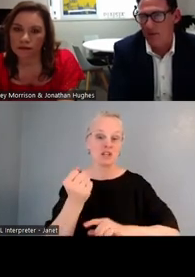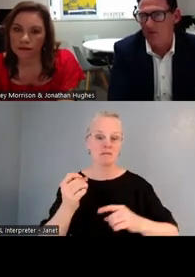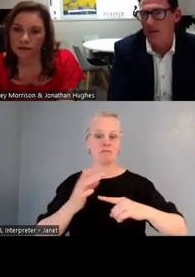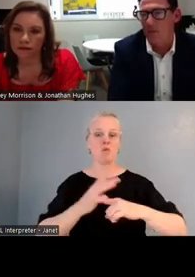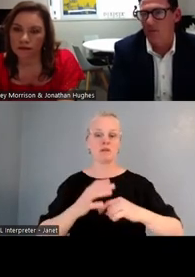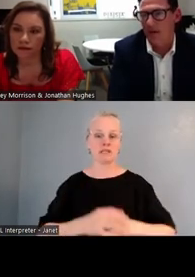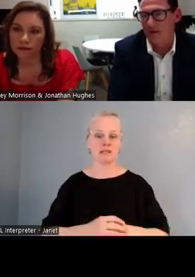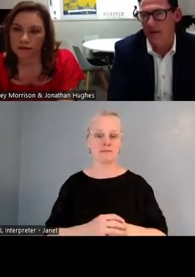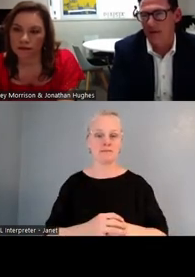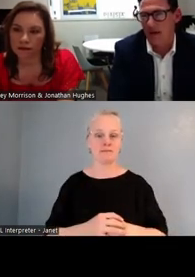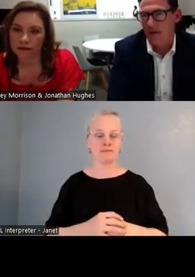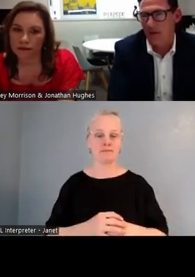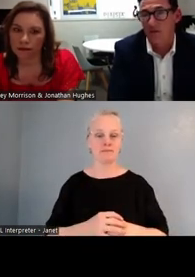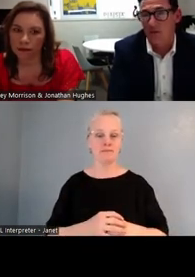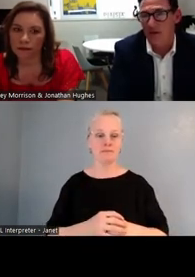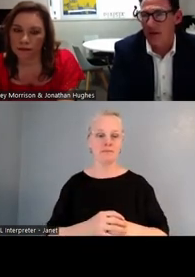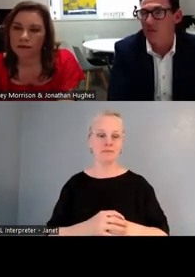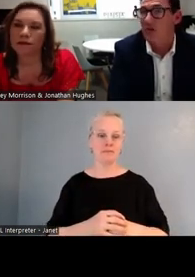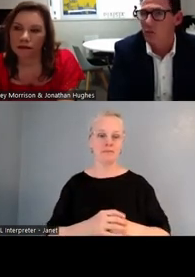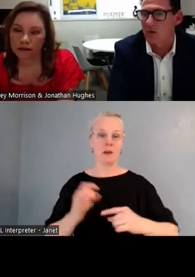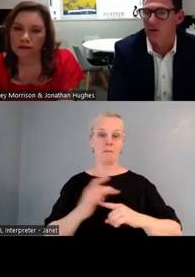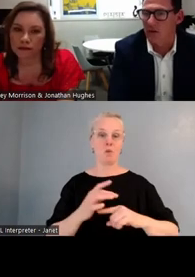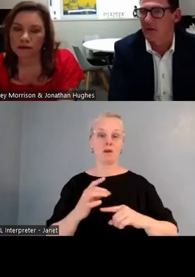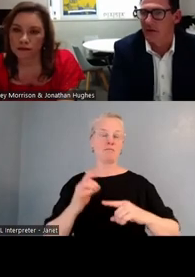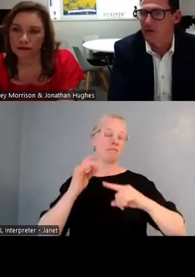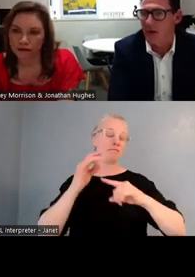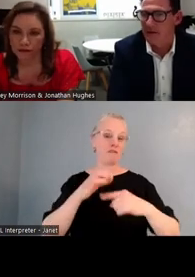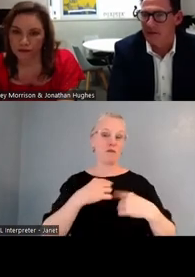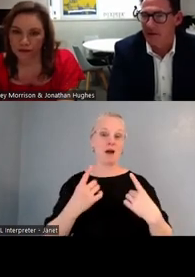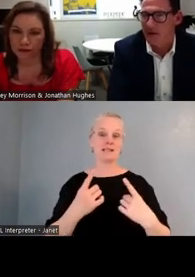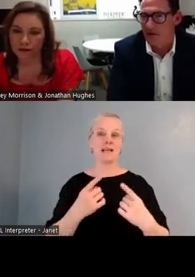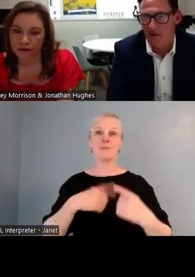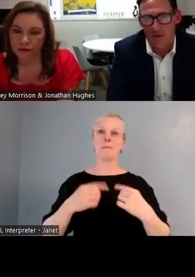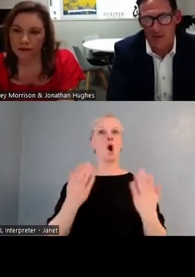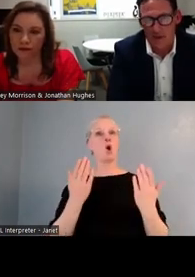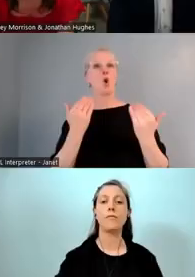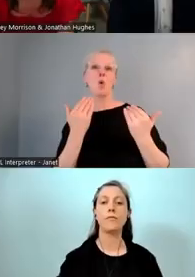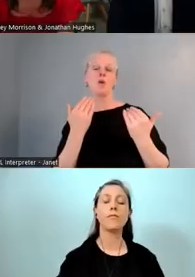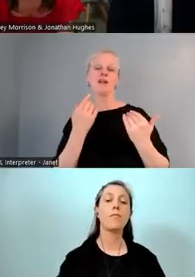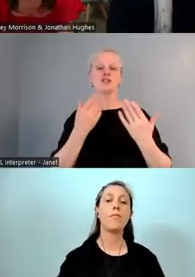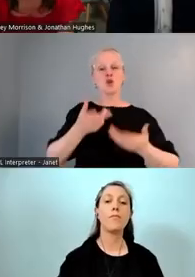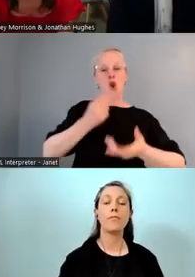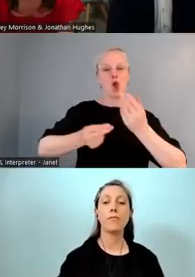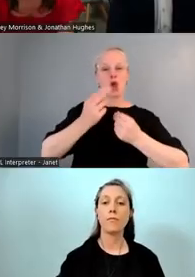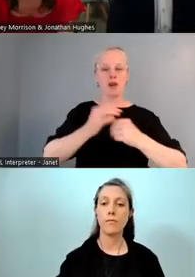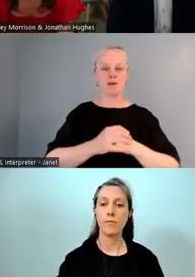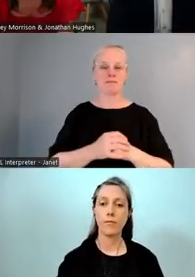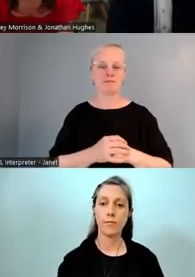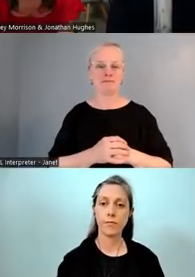But it was really important for us that it was fun, and it was cool to learn in those ways. And obviously, one of the areas we did have problems with was resources.